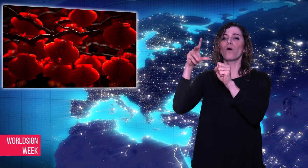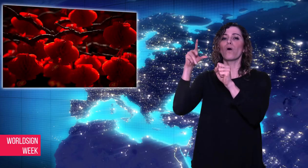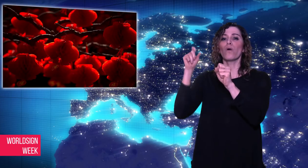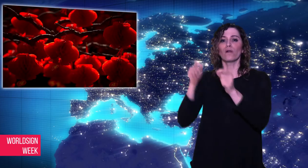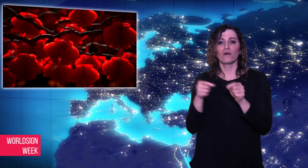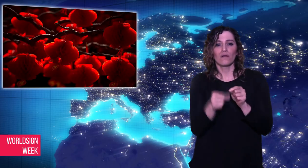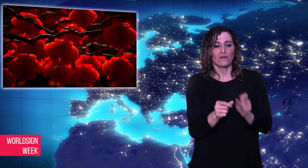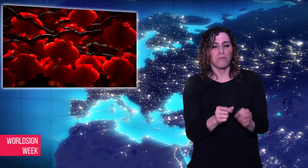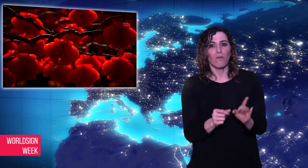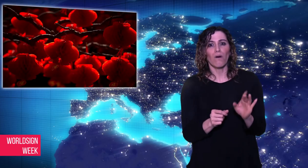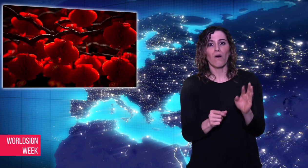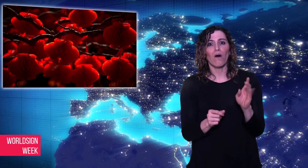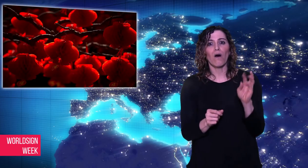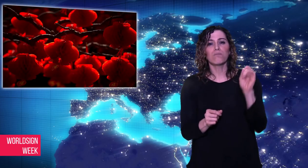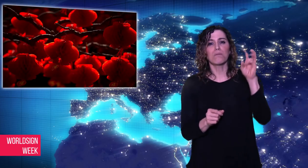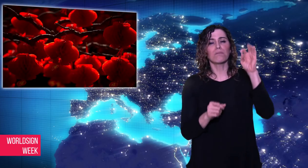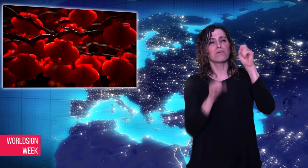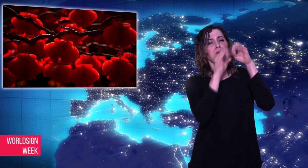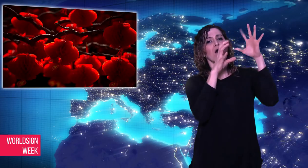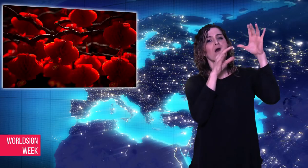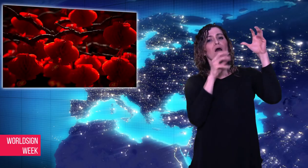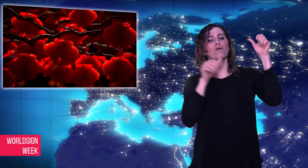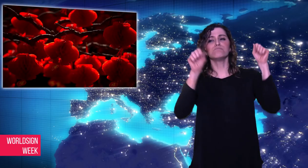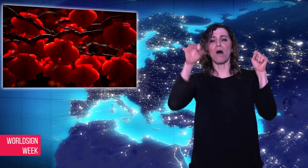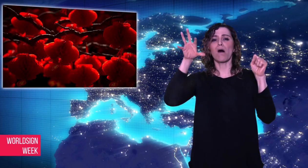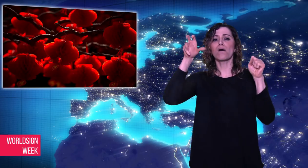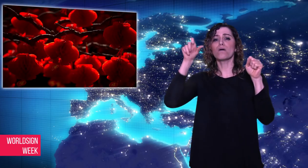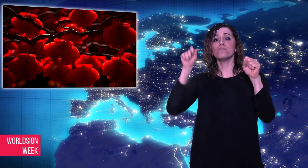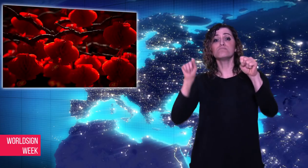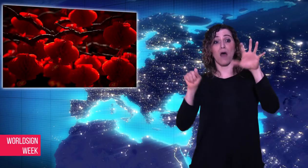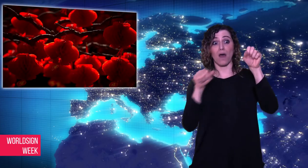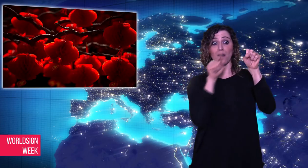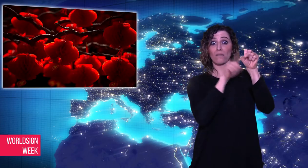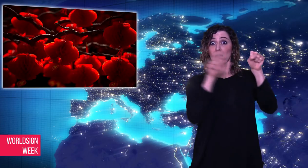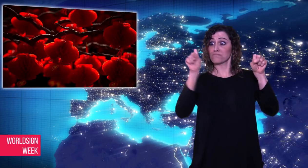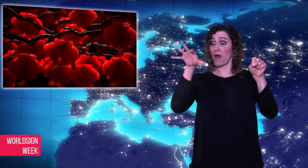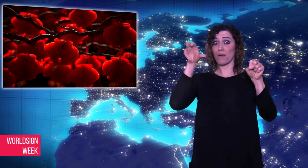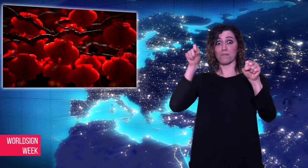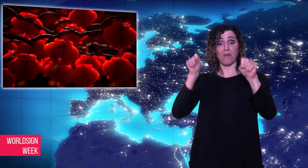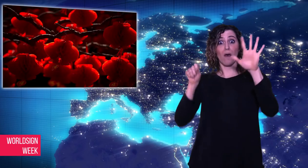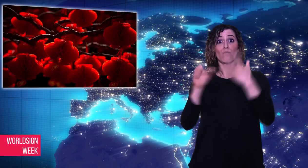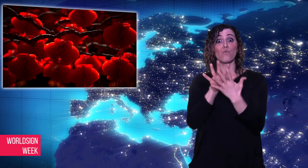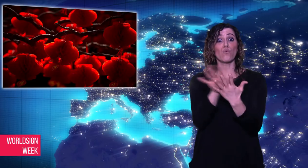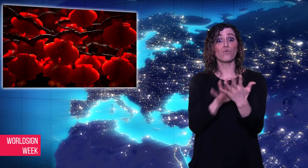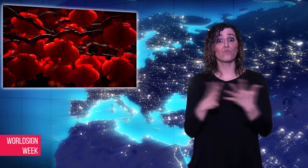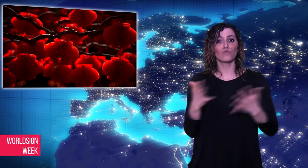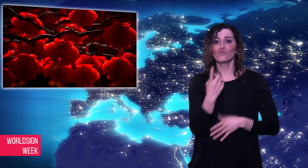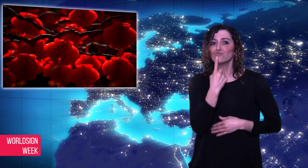fireworks that exploded in red. Since